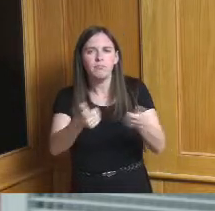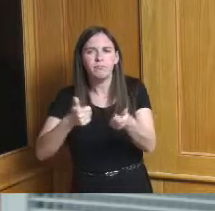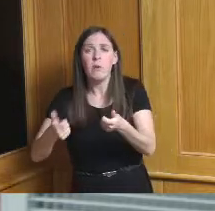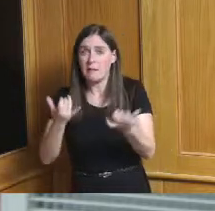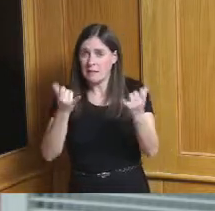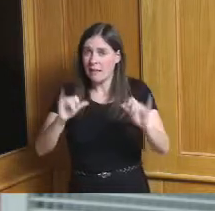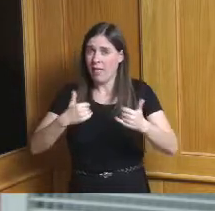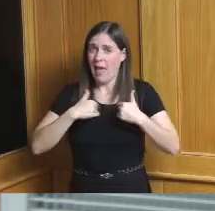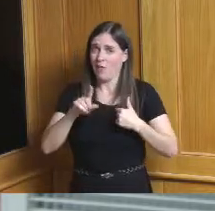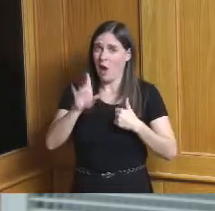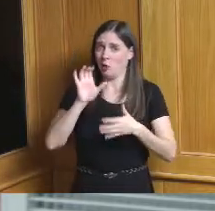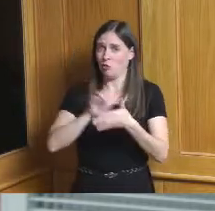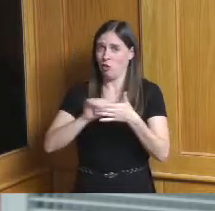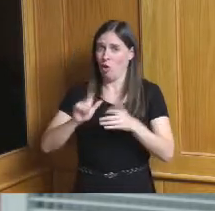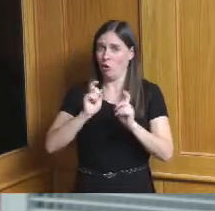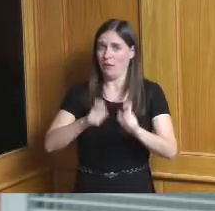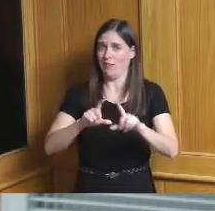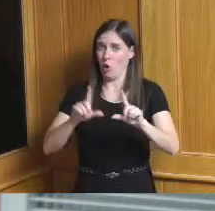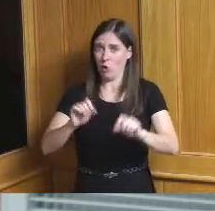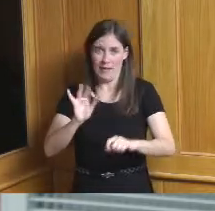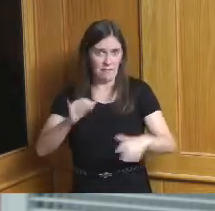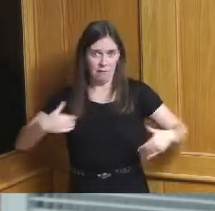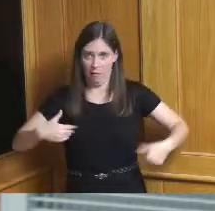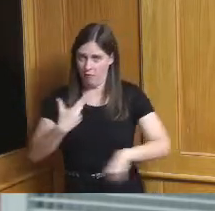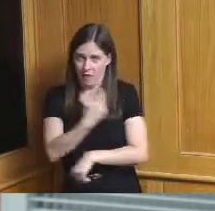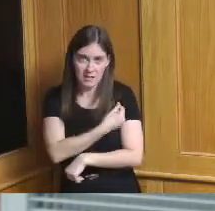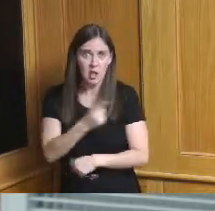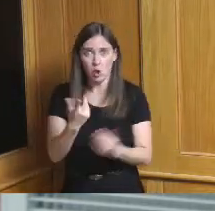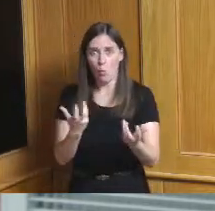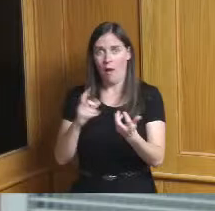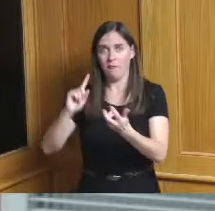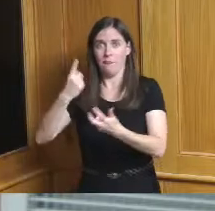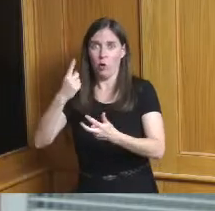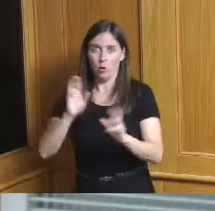for your first vaccine that does not apply to the booster only your first vaccination are